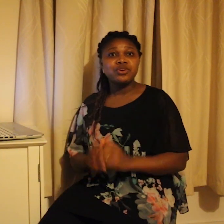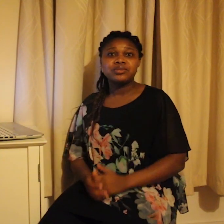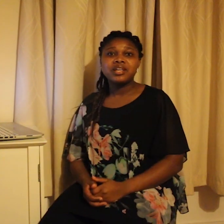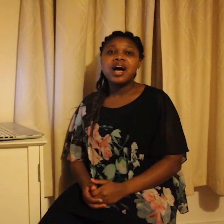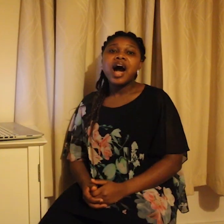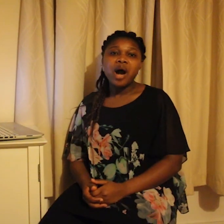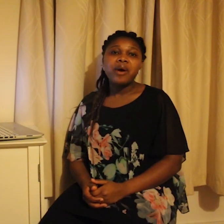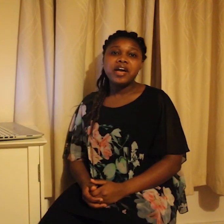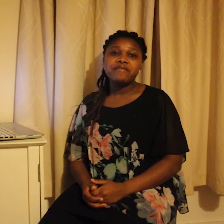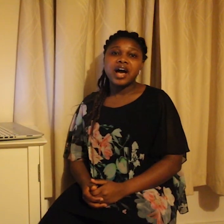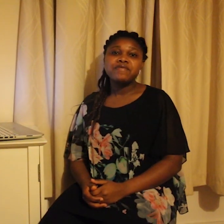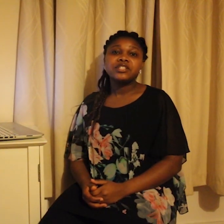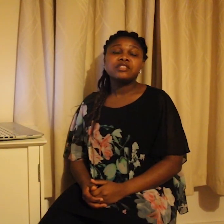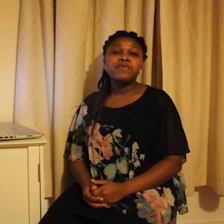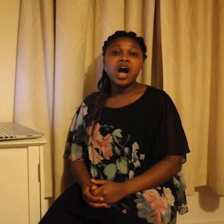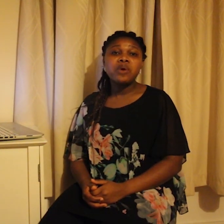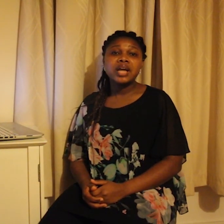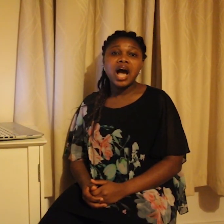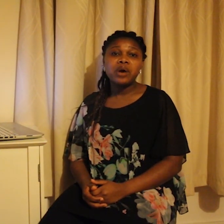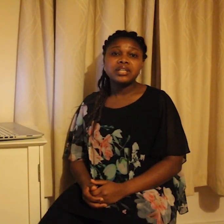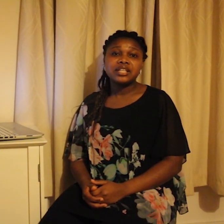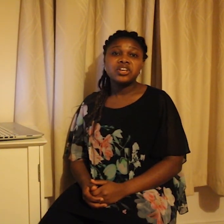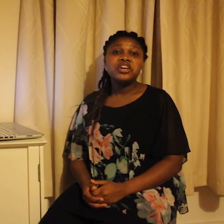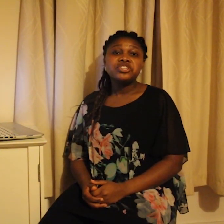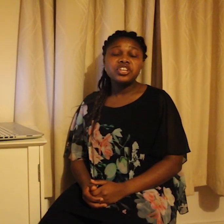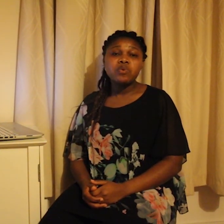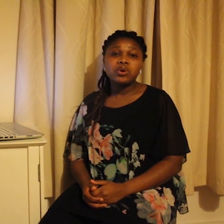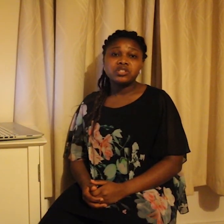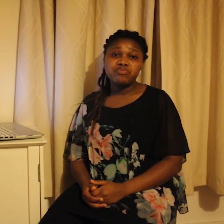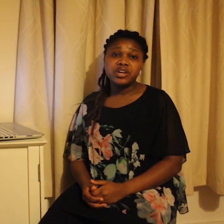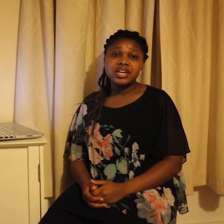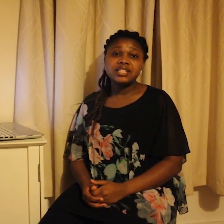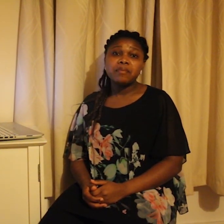news, however, if it is found that she was impregnated